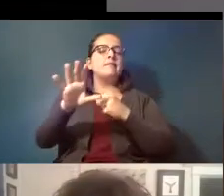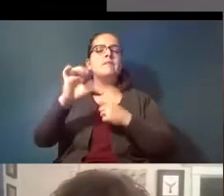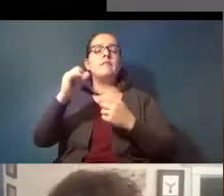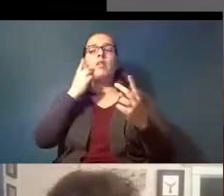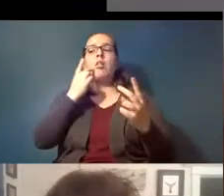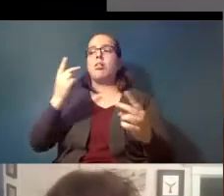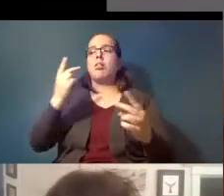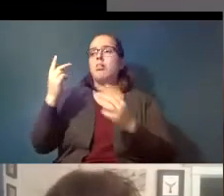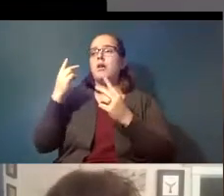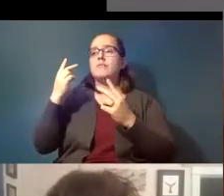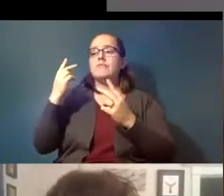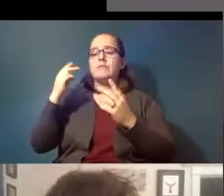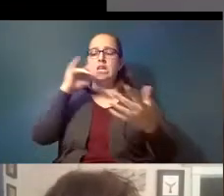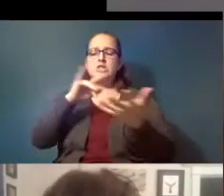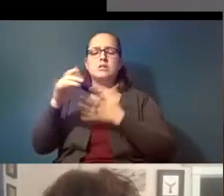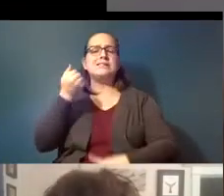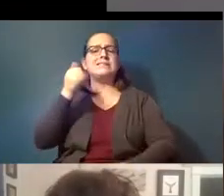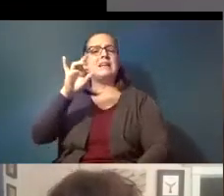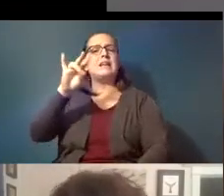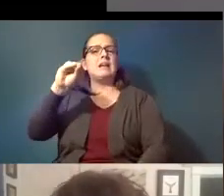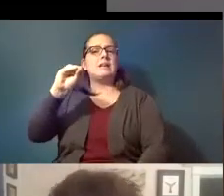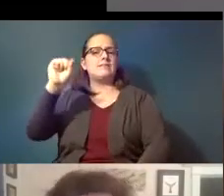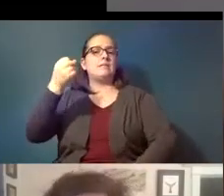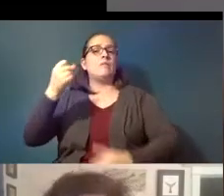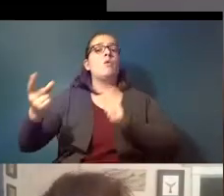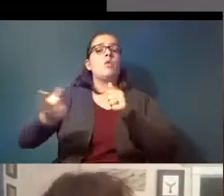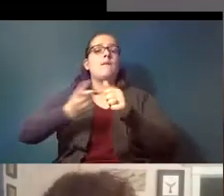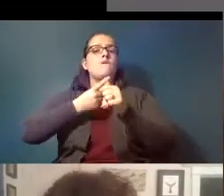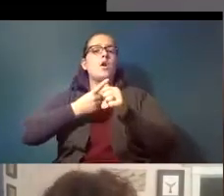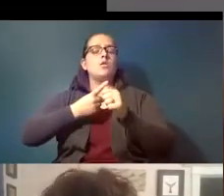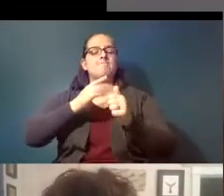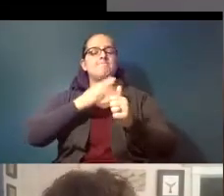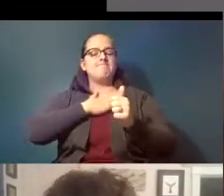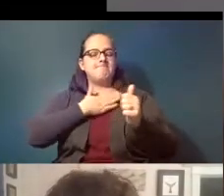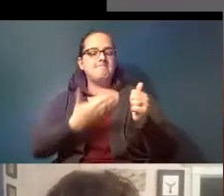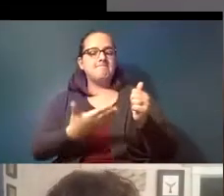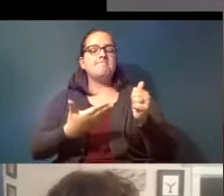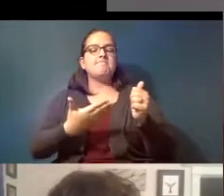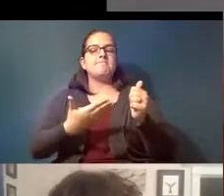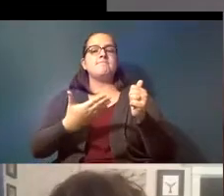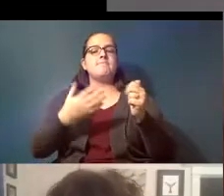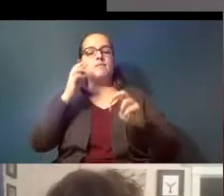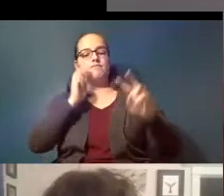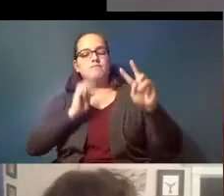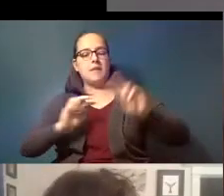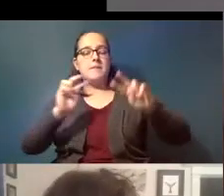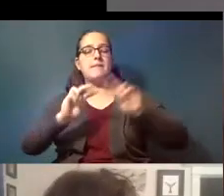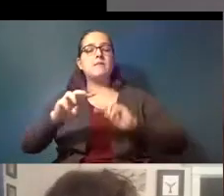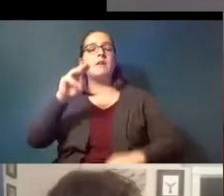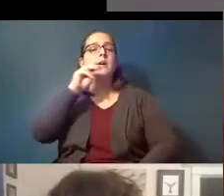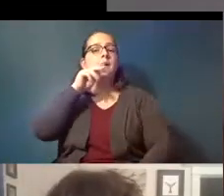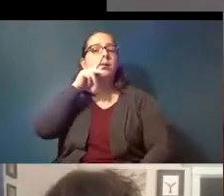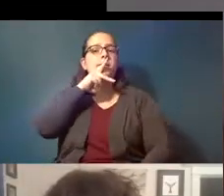studies in the 1970s the first acknowledgement and observation of microplastics in the field